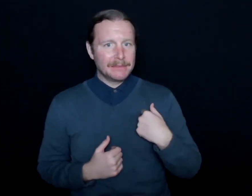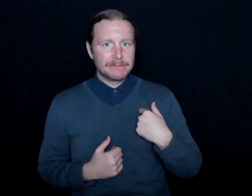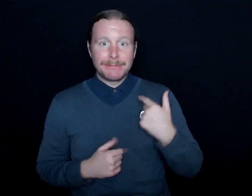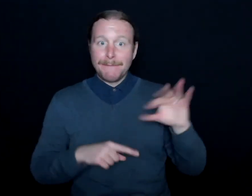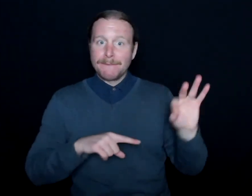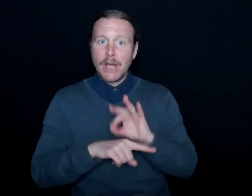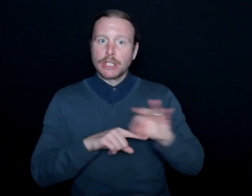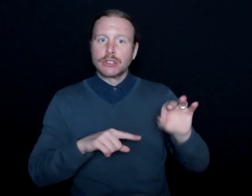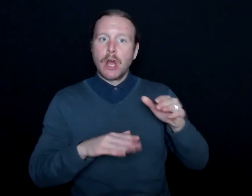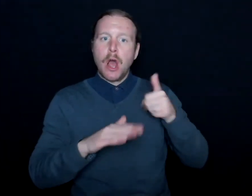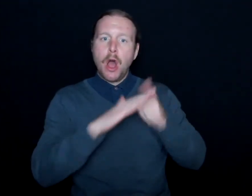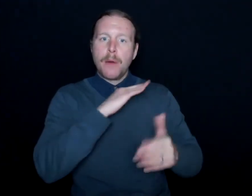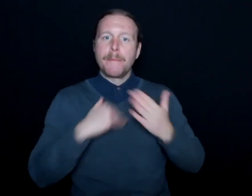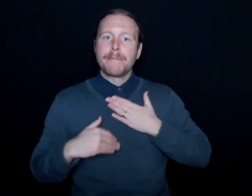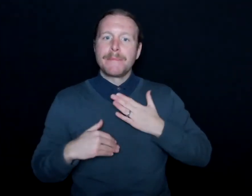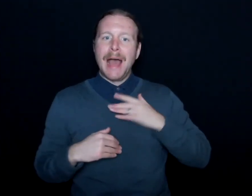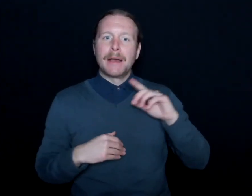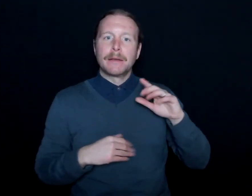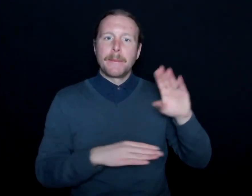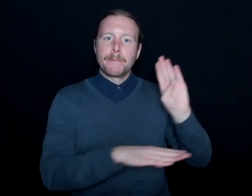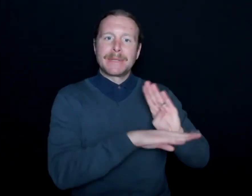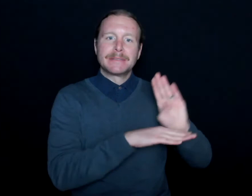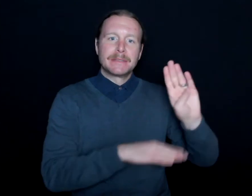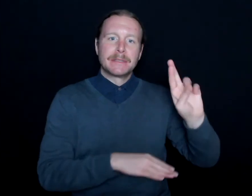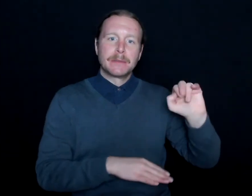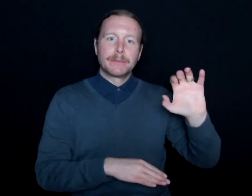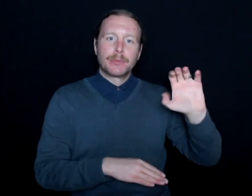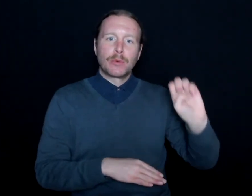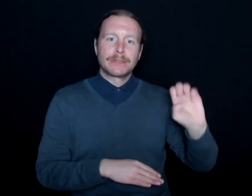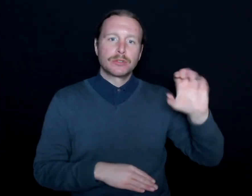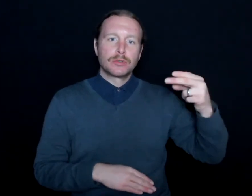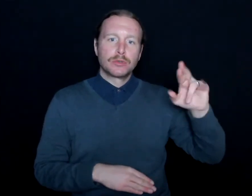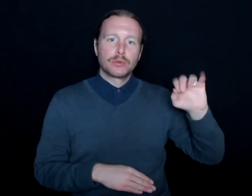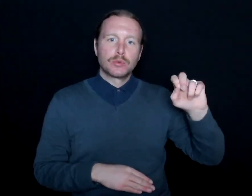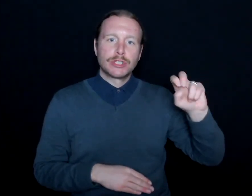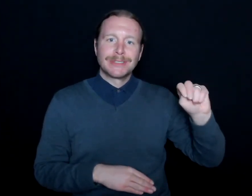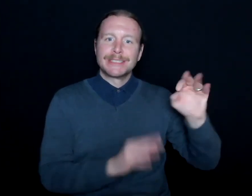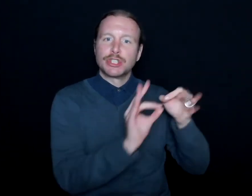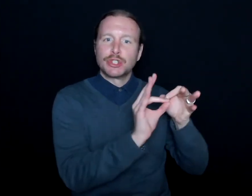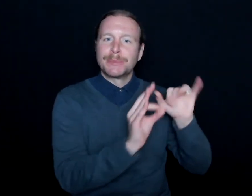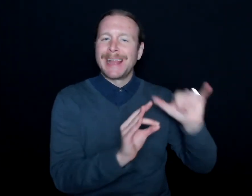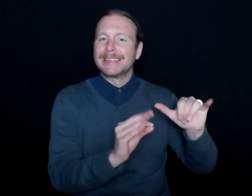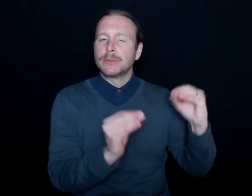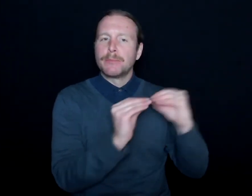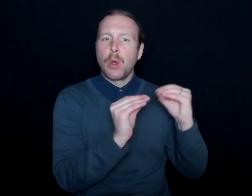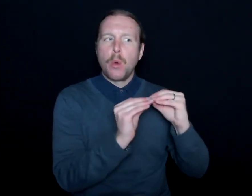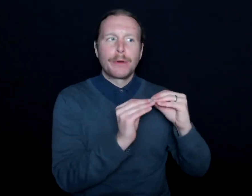under my sole business, Brice Christianson Interpreting, where I focus on coordinating.